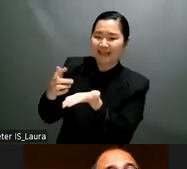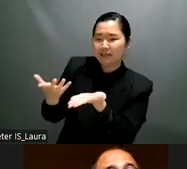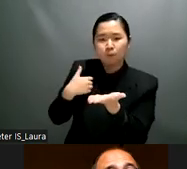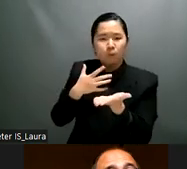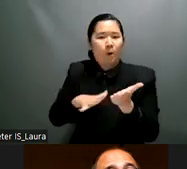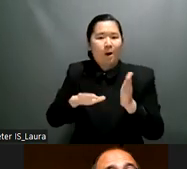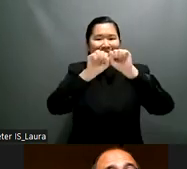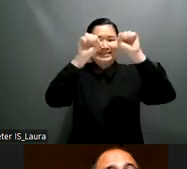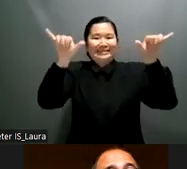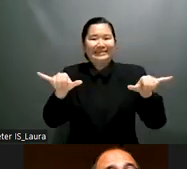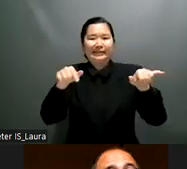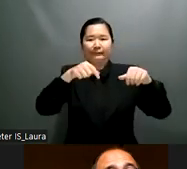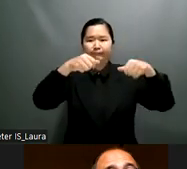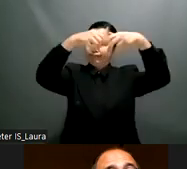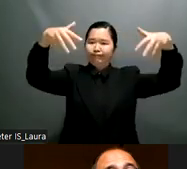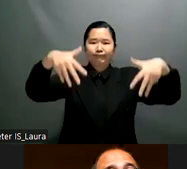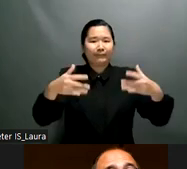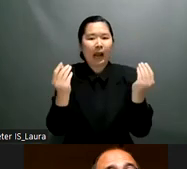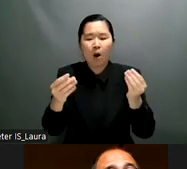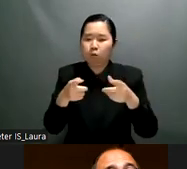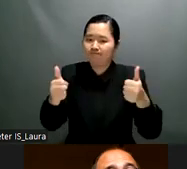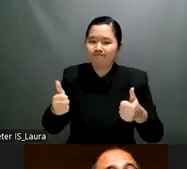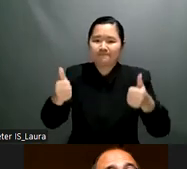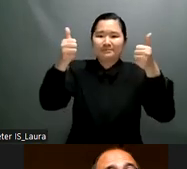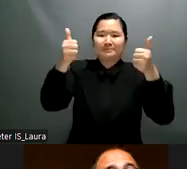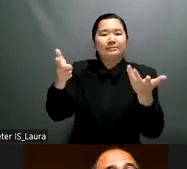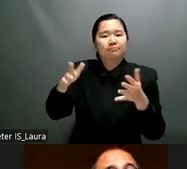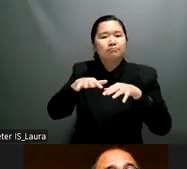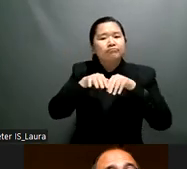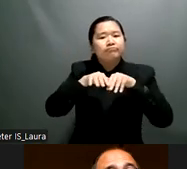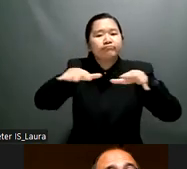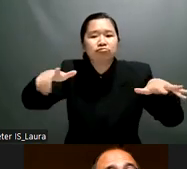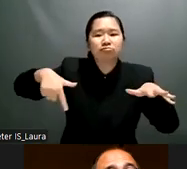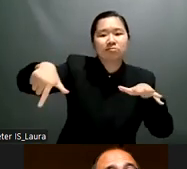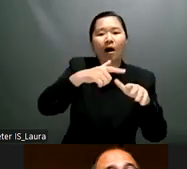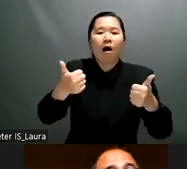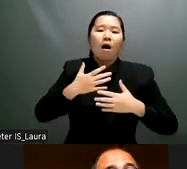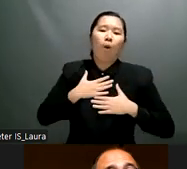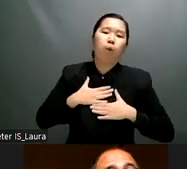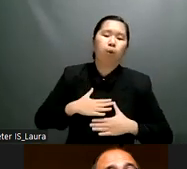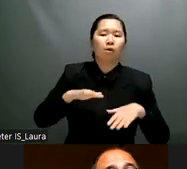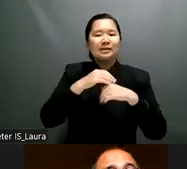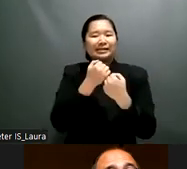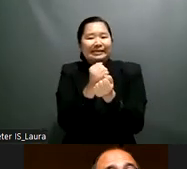disabilities not only persons with psychosocial disabilities so um this issue is not only raised